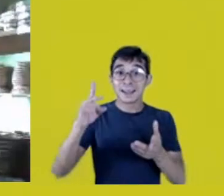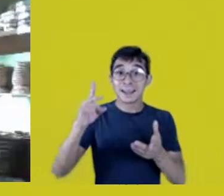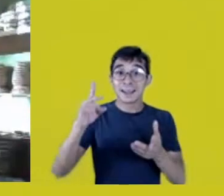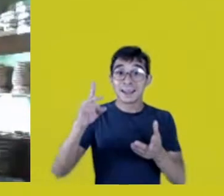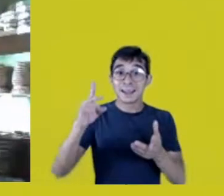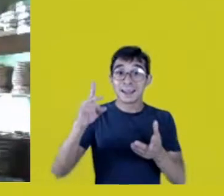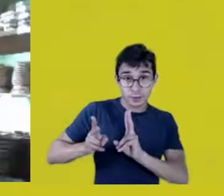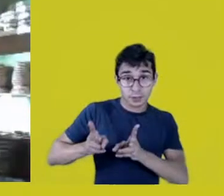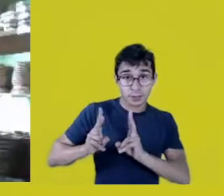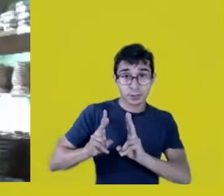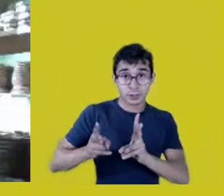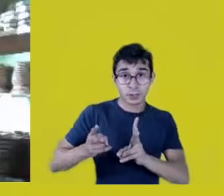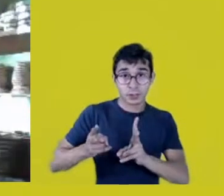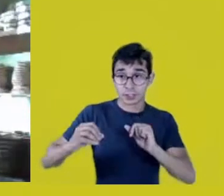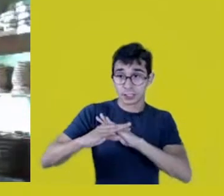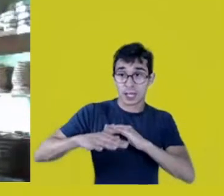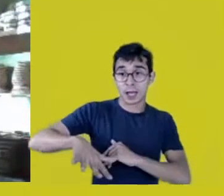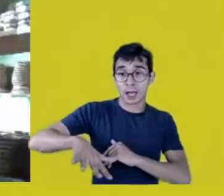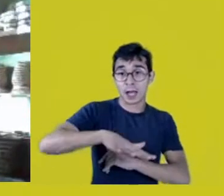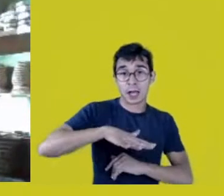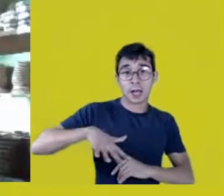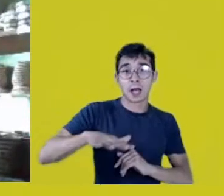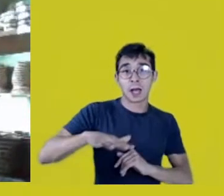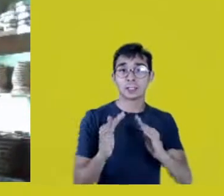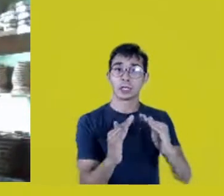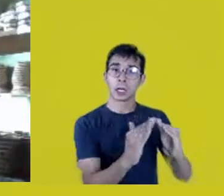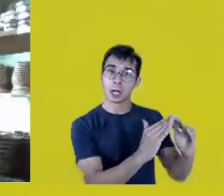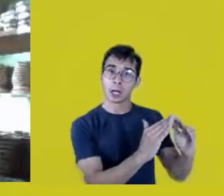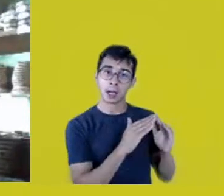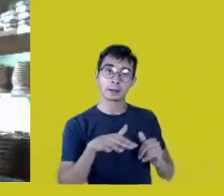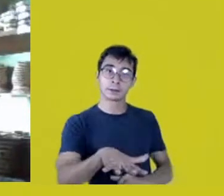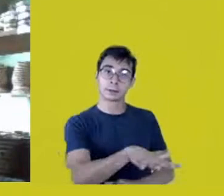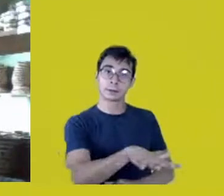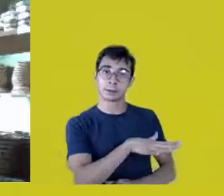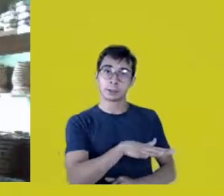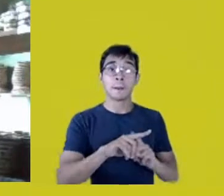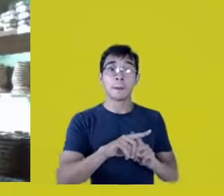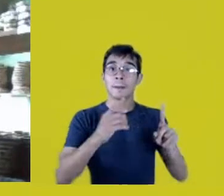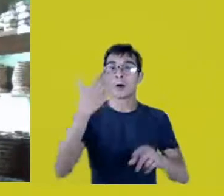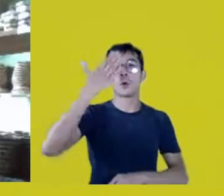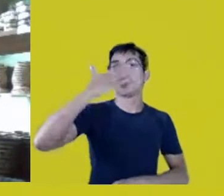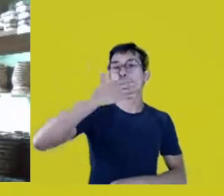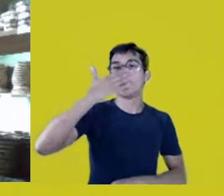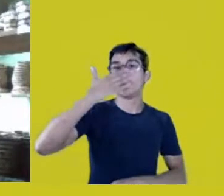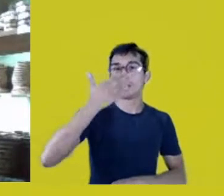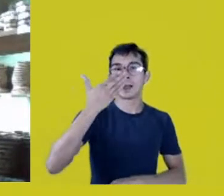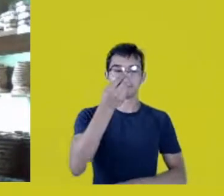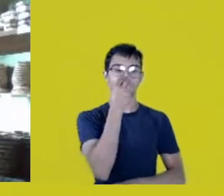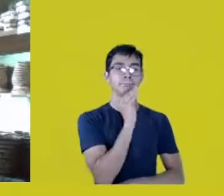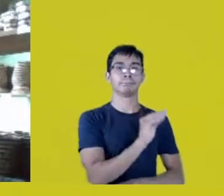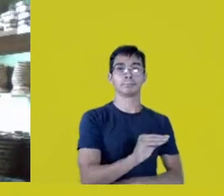in the cities and villages, not invisible, but denied as Natives.